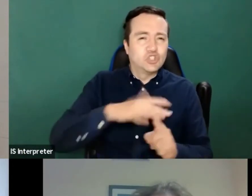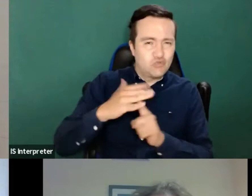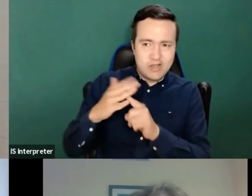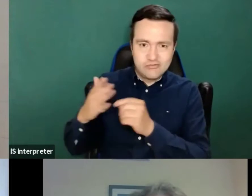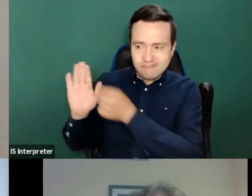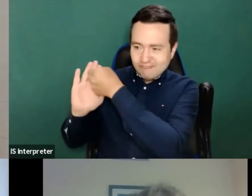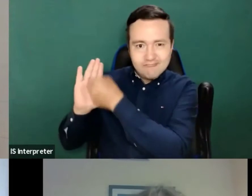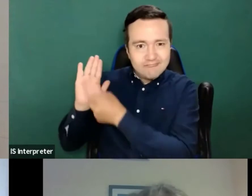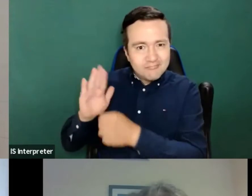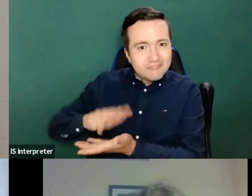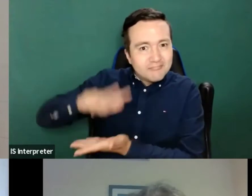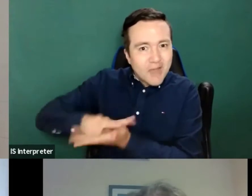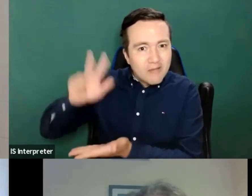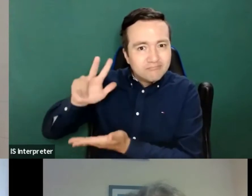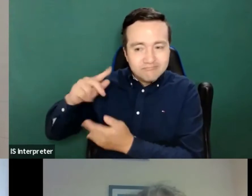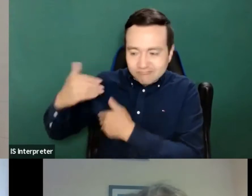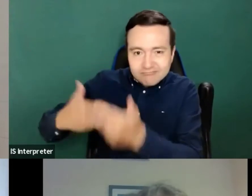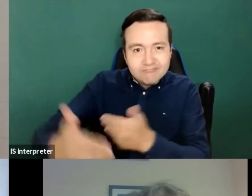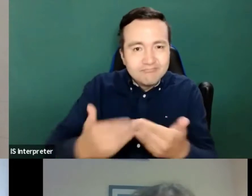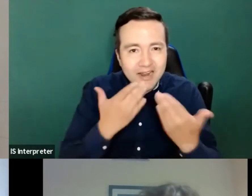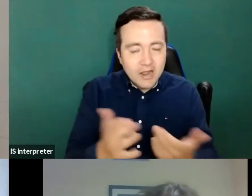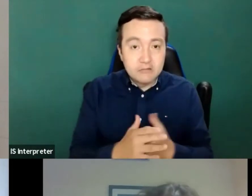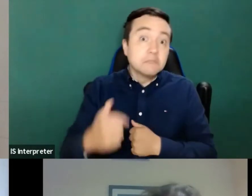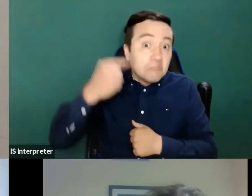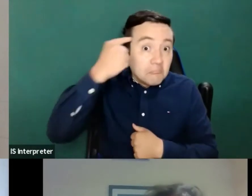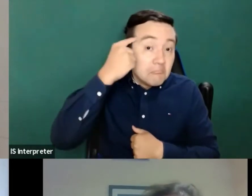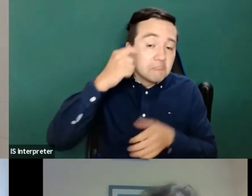Well, I think and I guess in general, it is better.